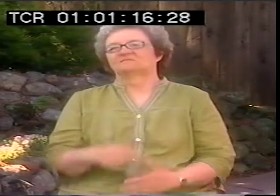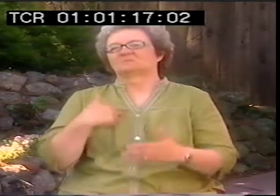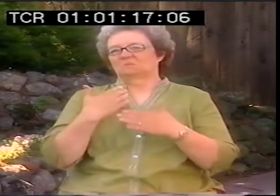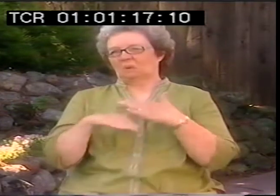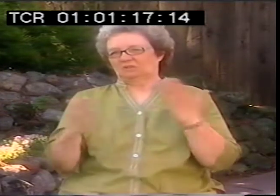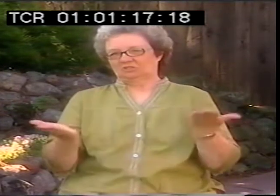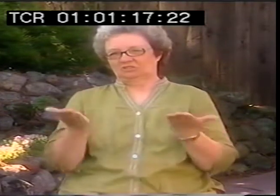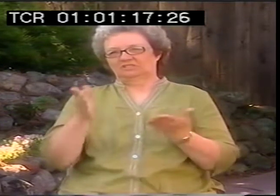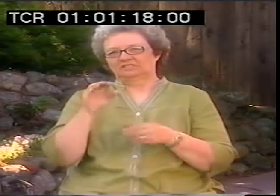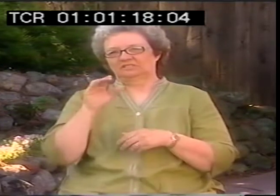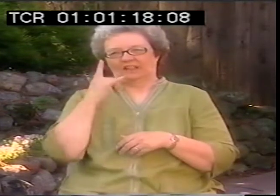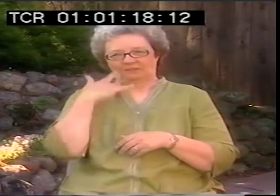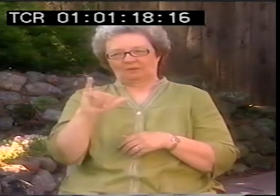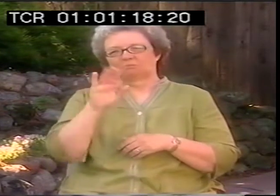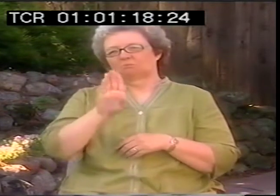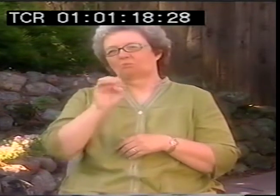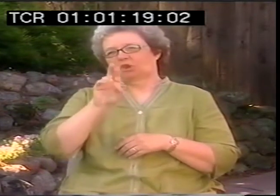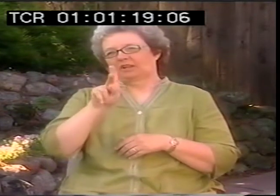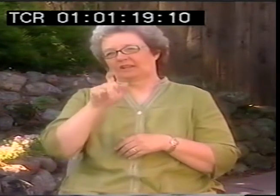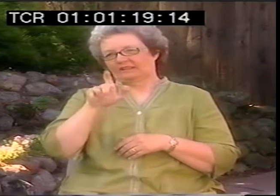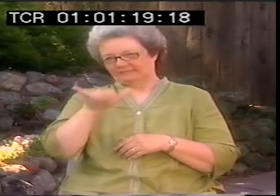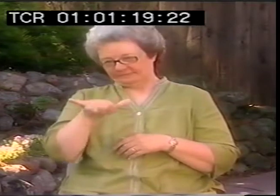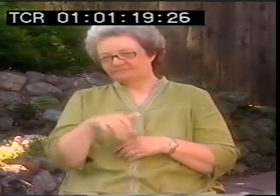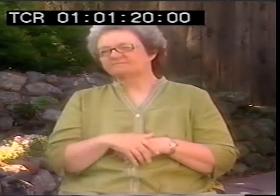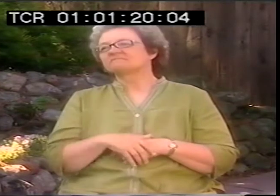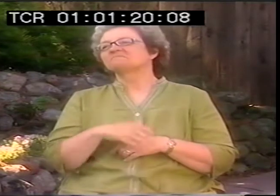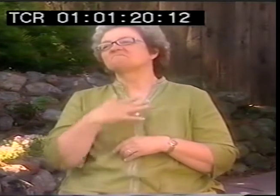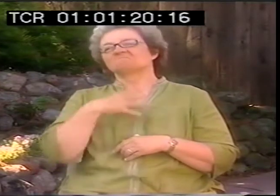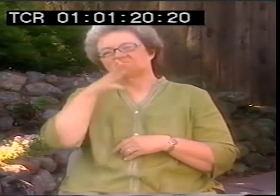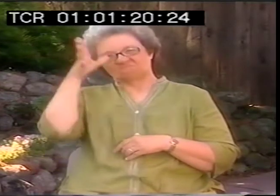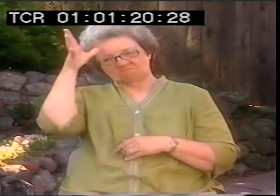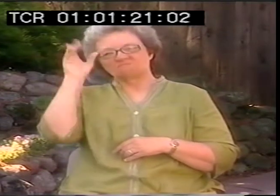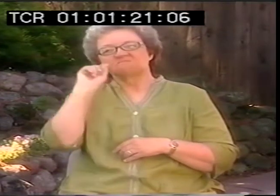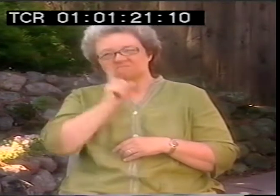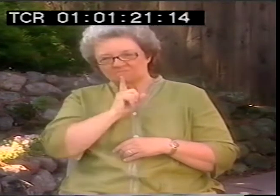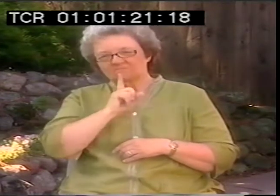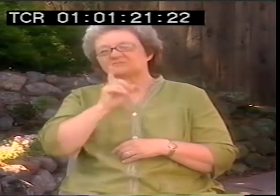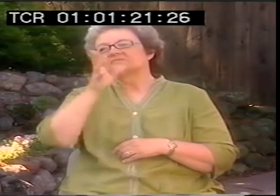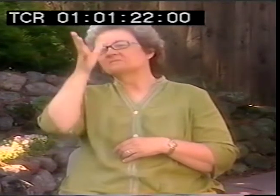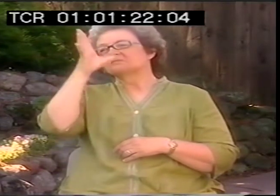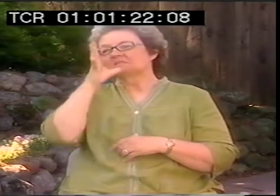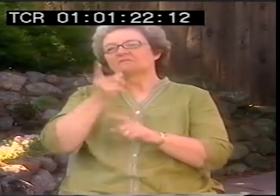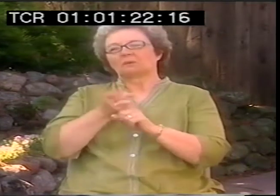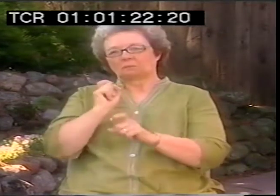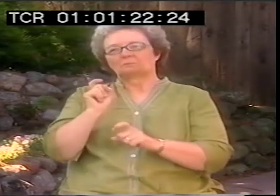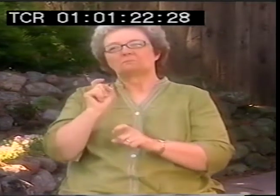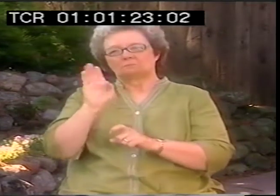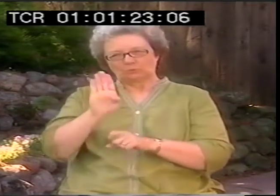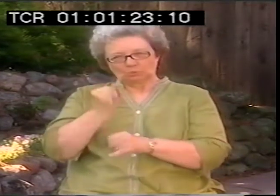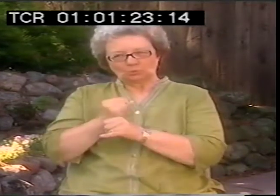I was born here in California in the Berkeley area. My parents are deaf.